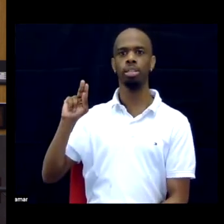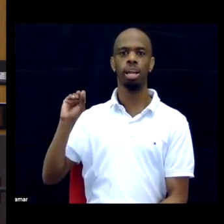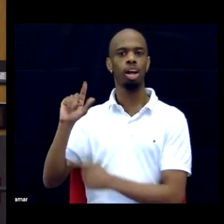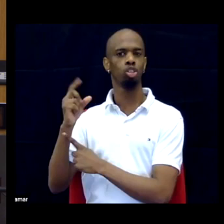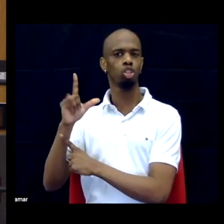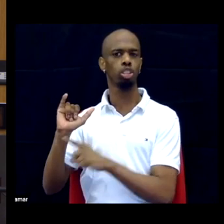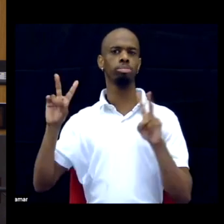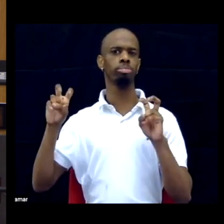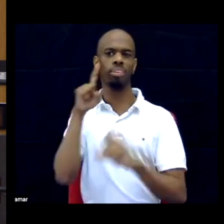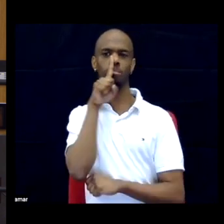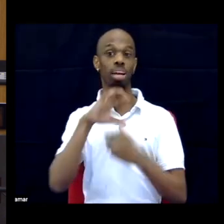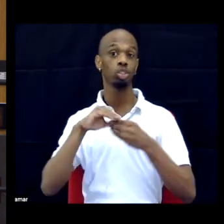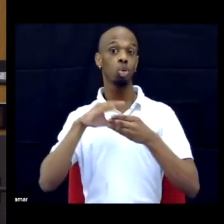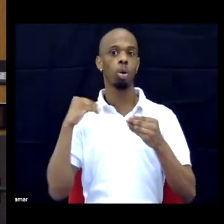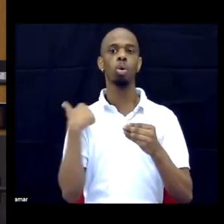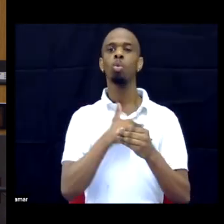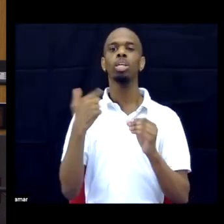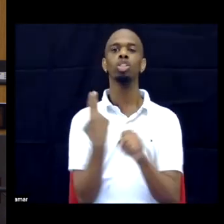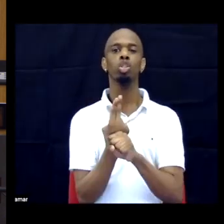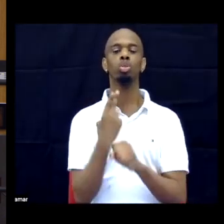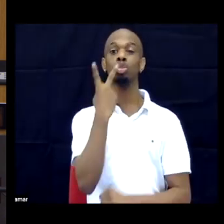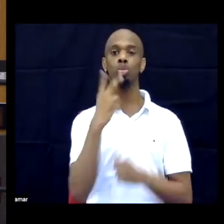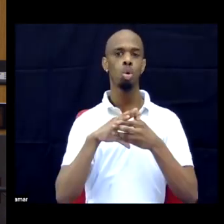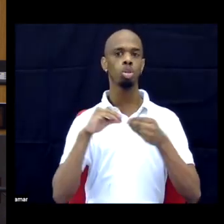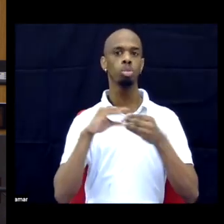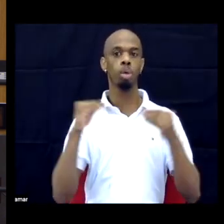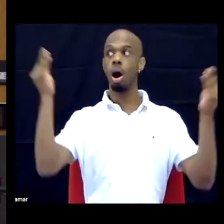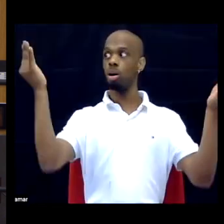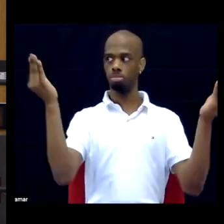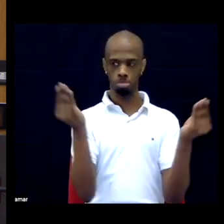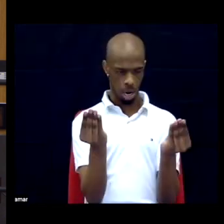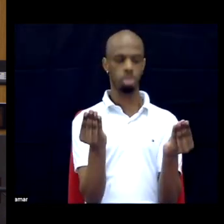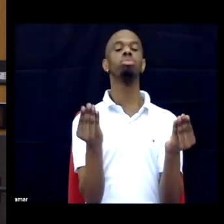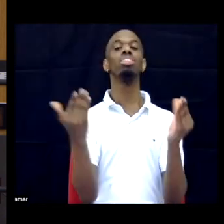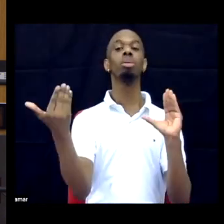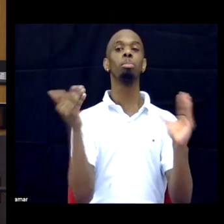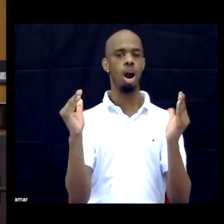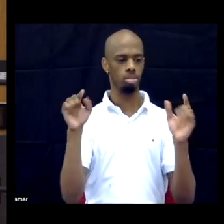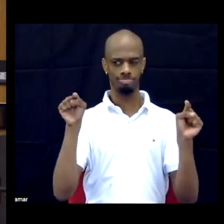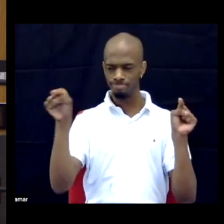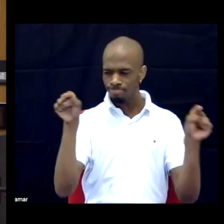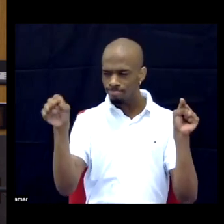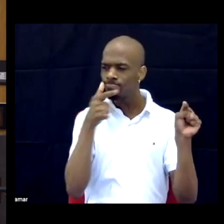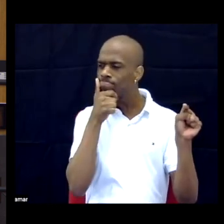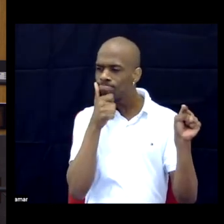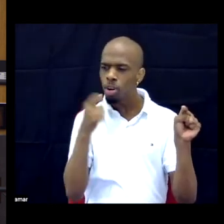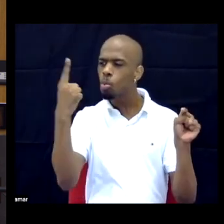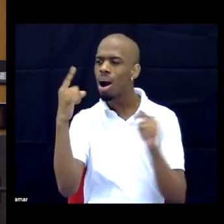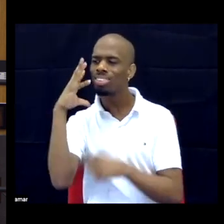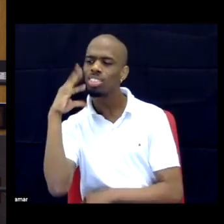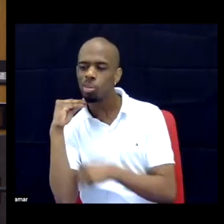two experiences in ways that kind of reduces the real tangibility of one experience in